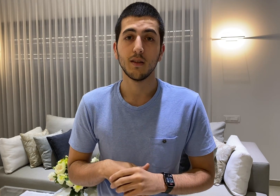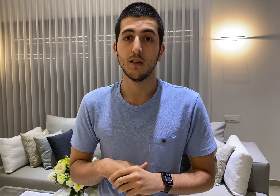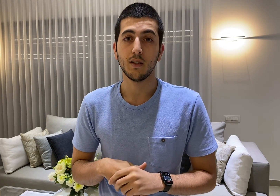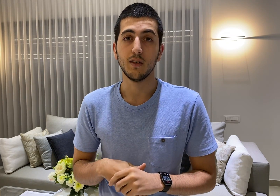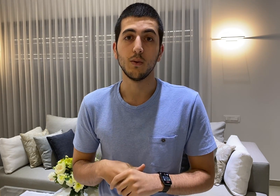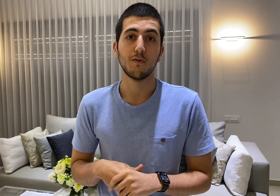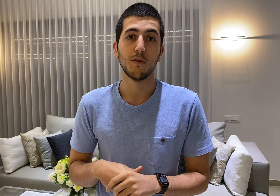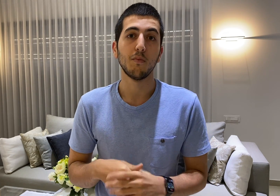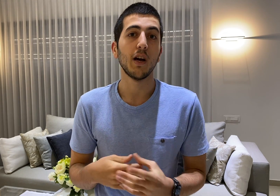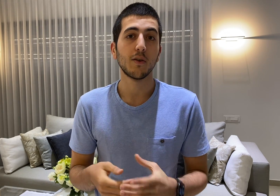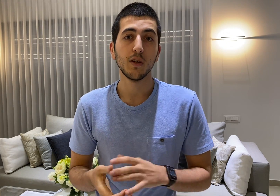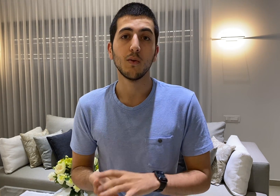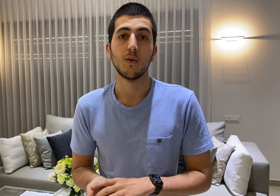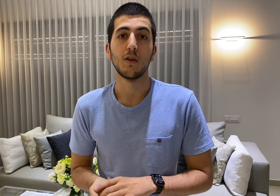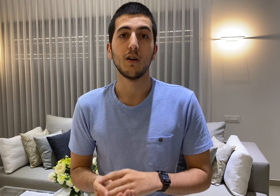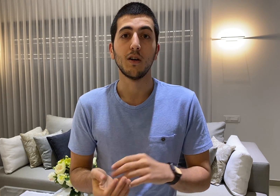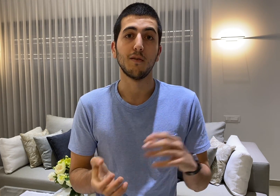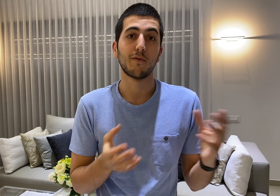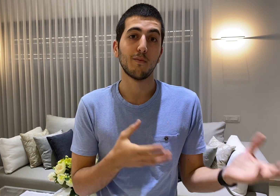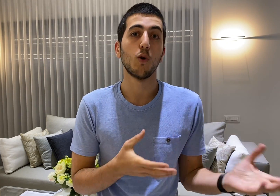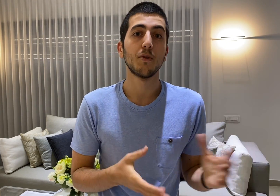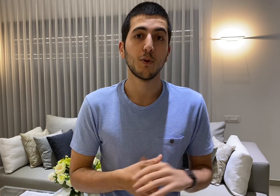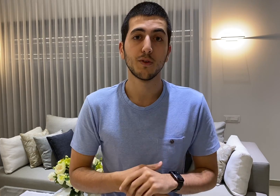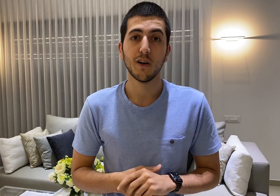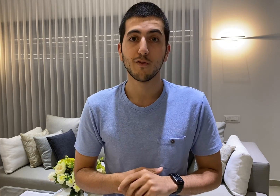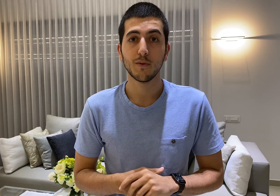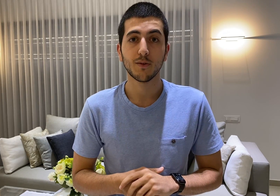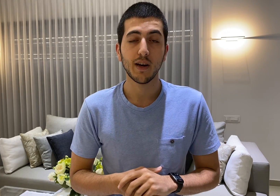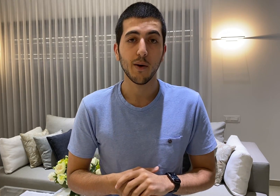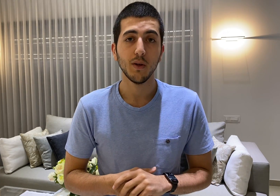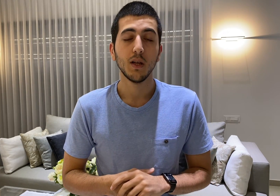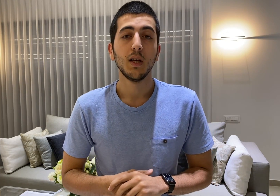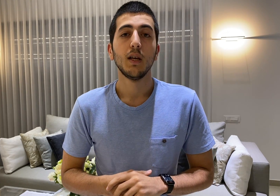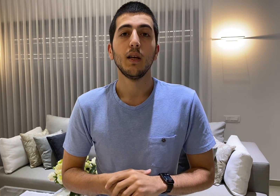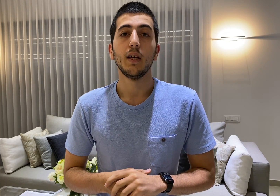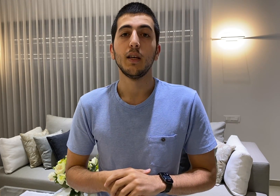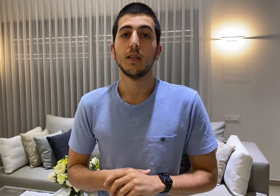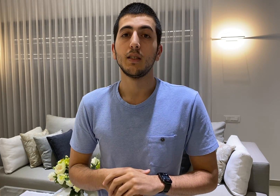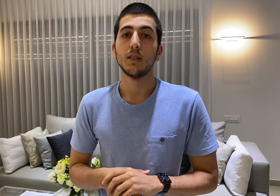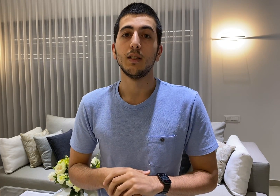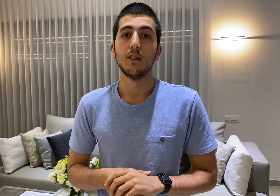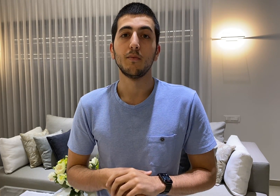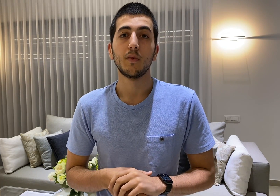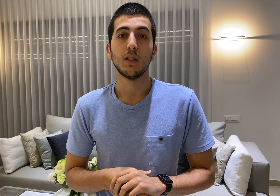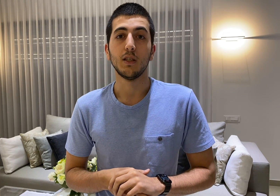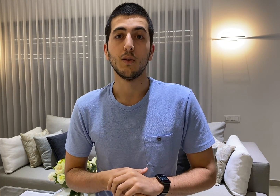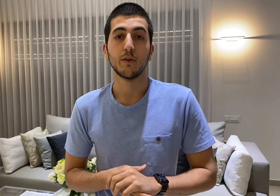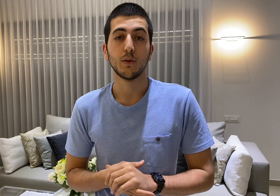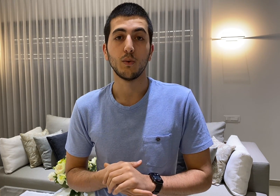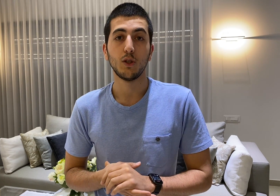can load from binary or from OpenPose file formats right now and can also show